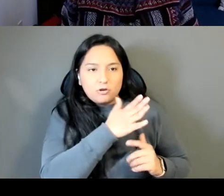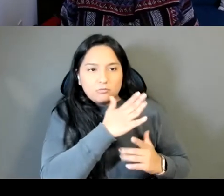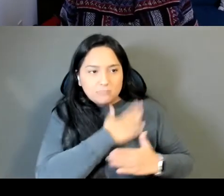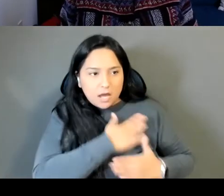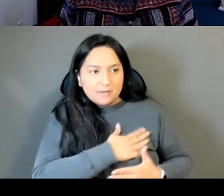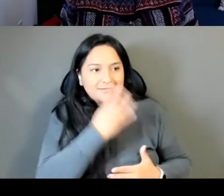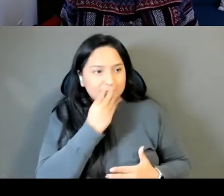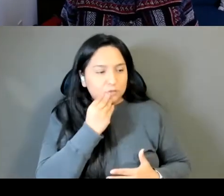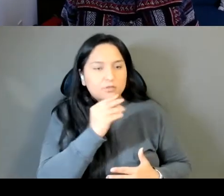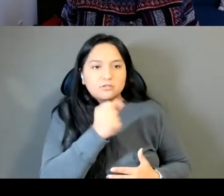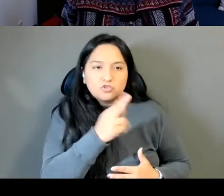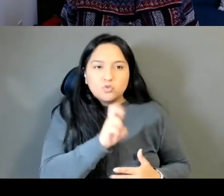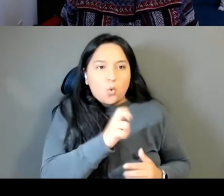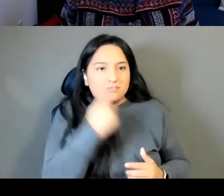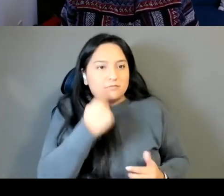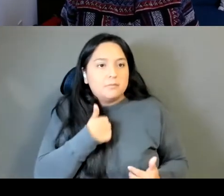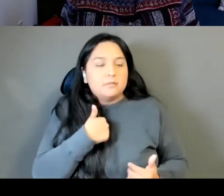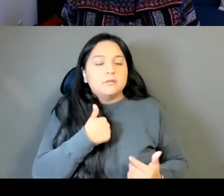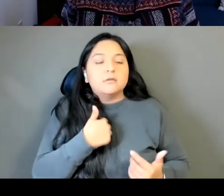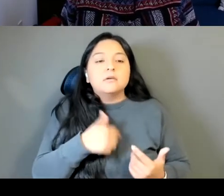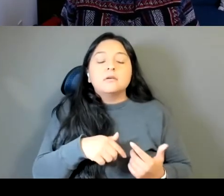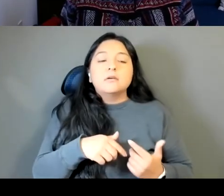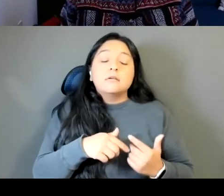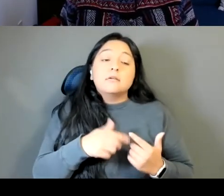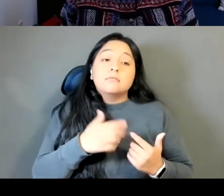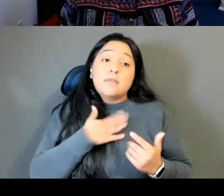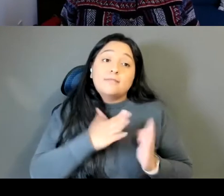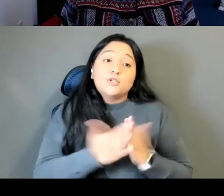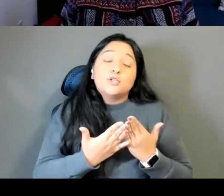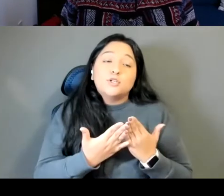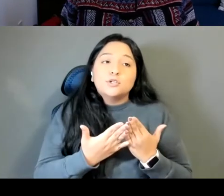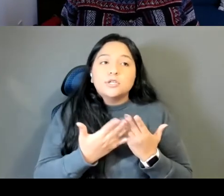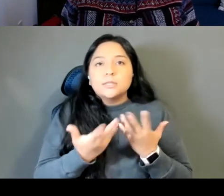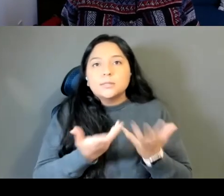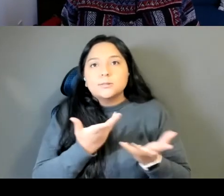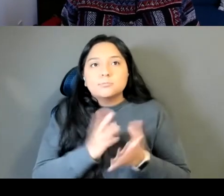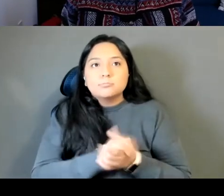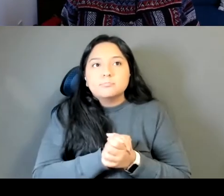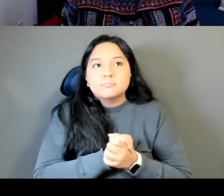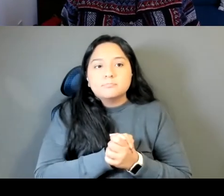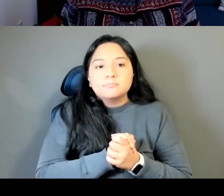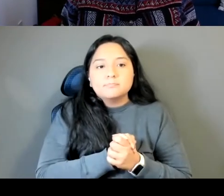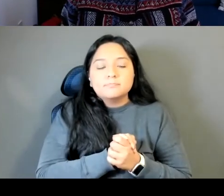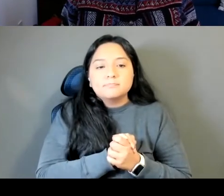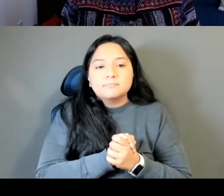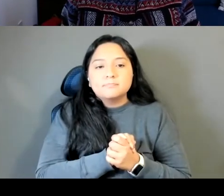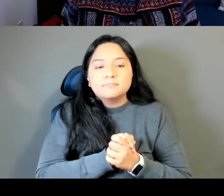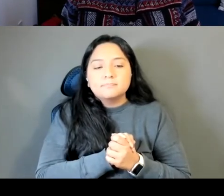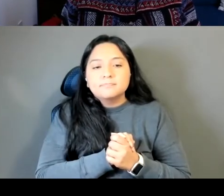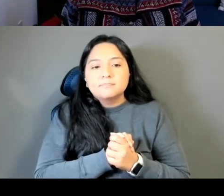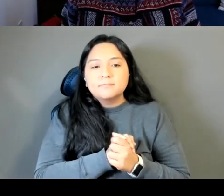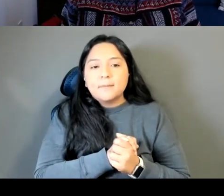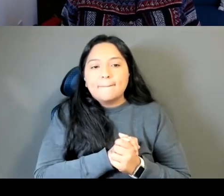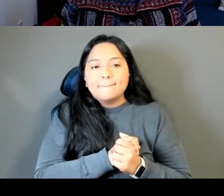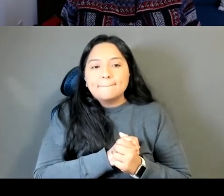And the book is very I don't say this like meta fictional not in a sort of not in an